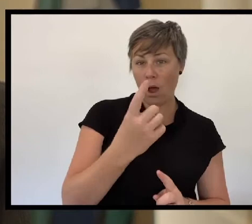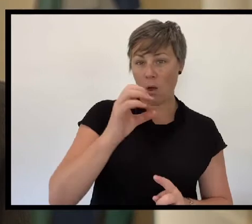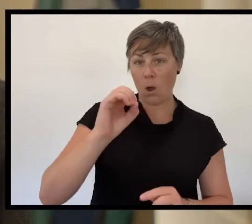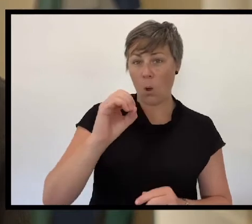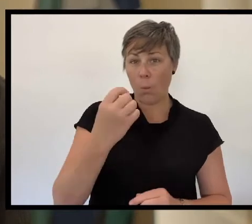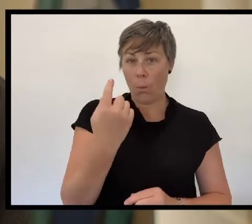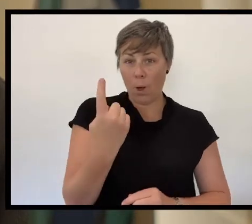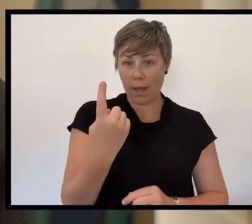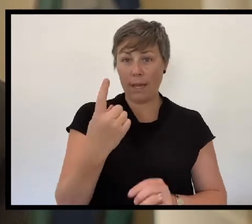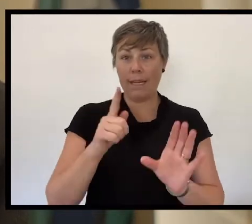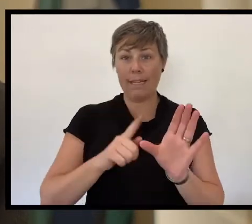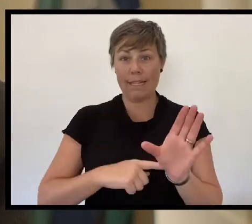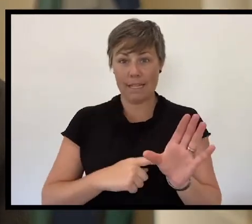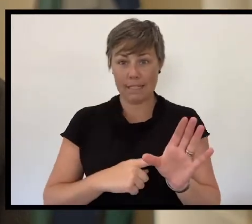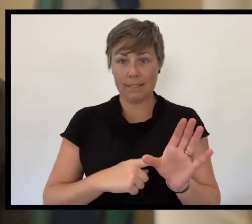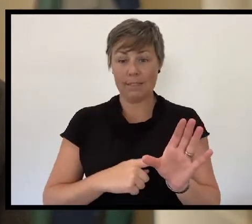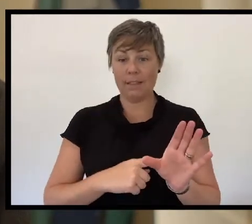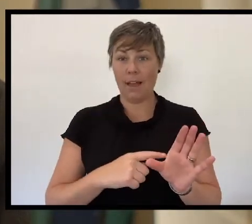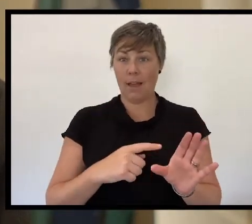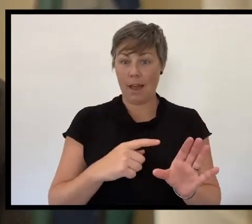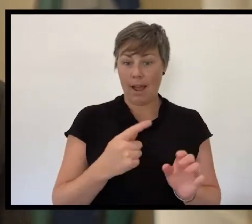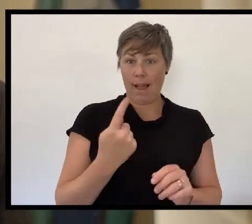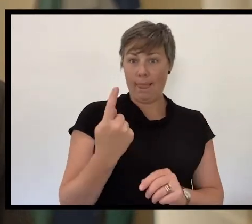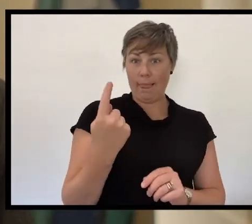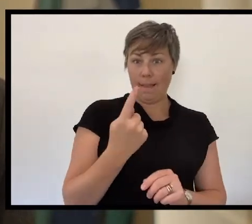at the 11th hour of the 11th day of the 11th month,